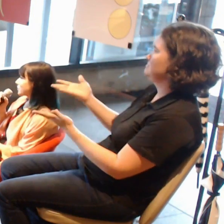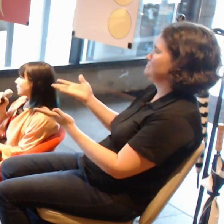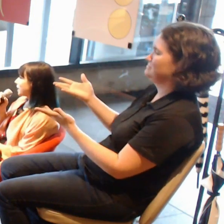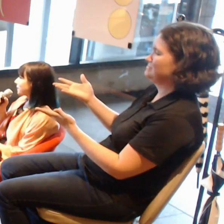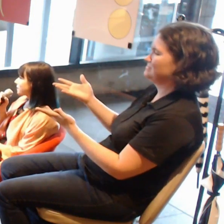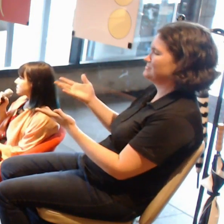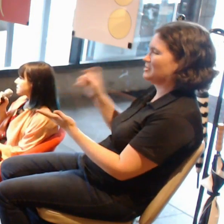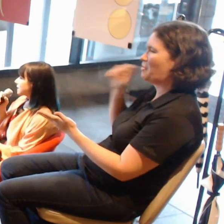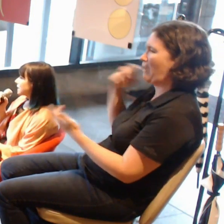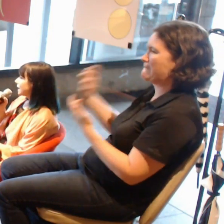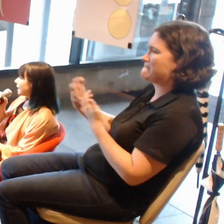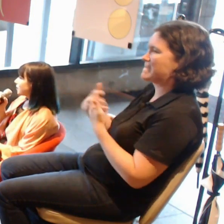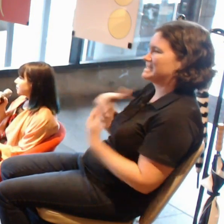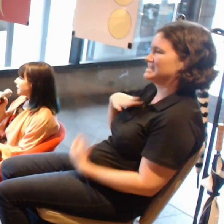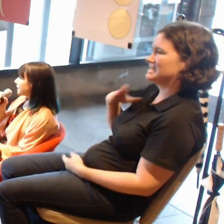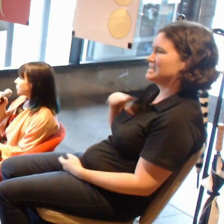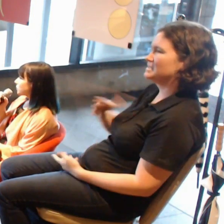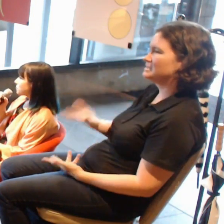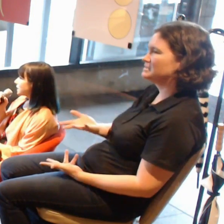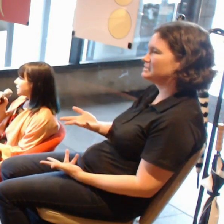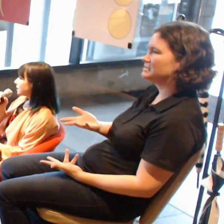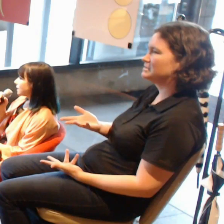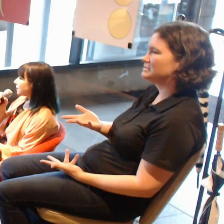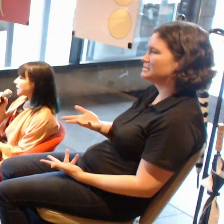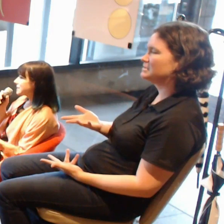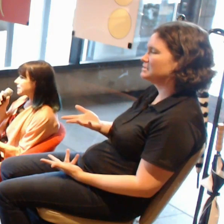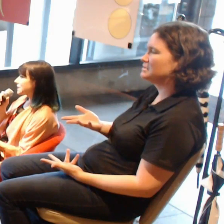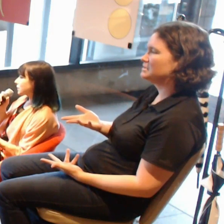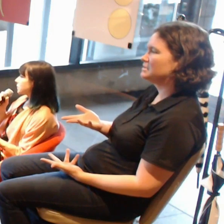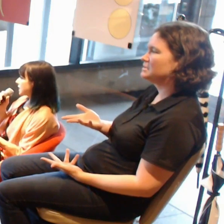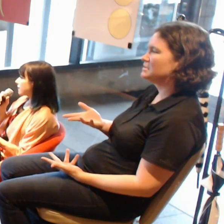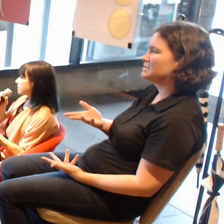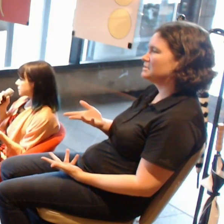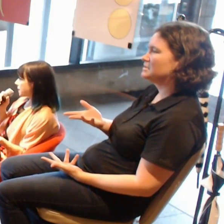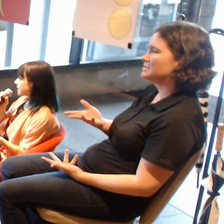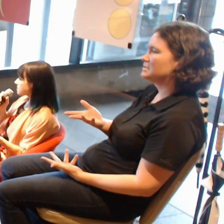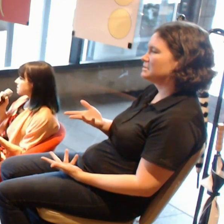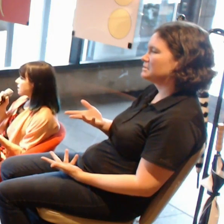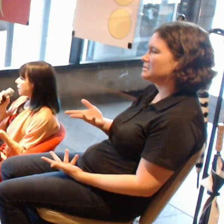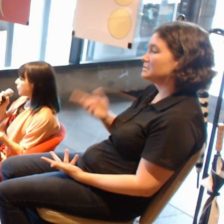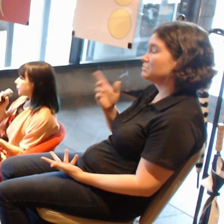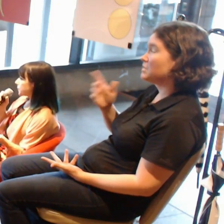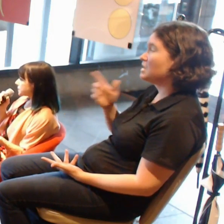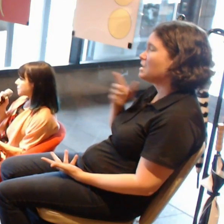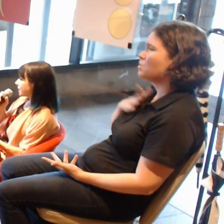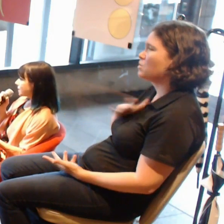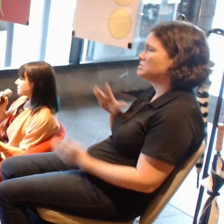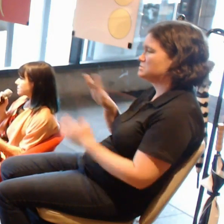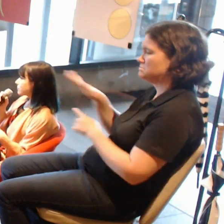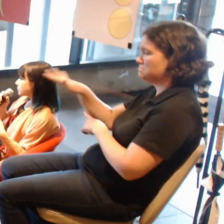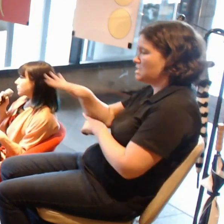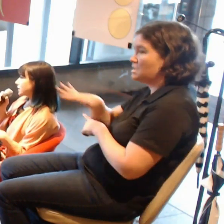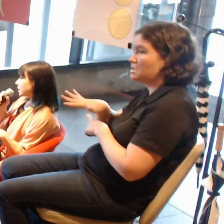But ideally, we would have a space, a permanent space for moving image